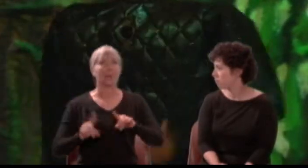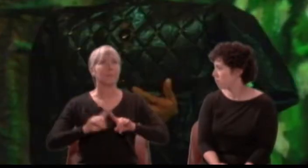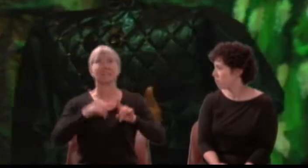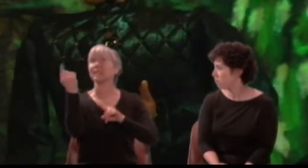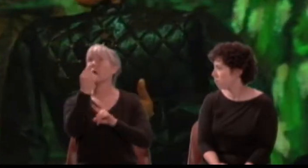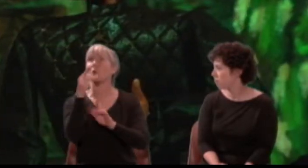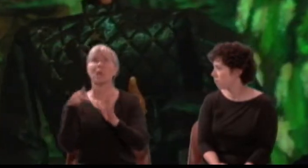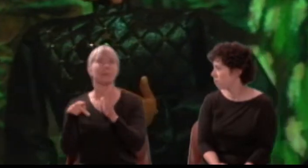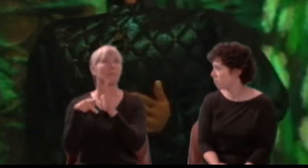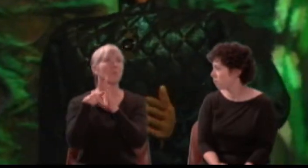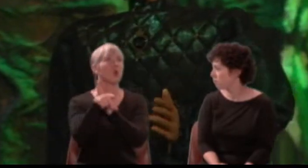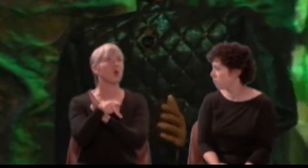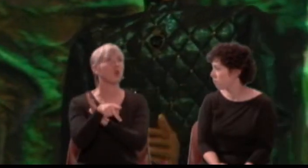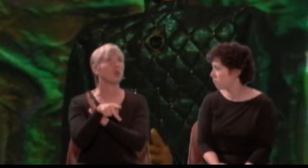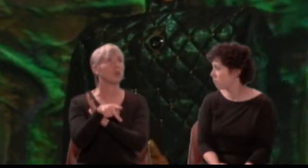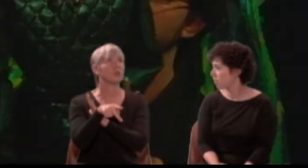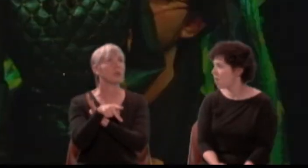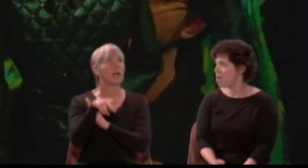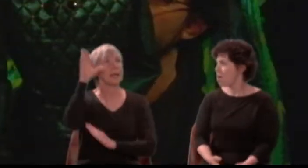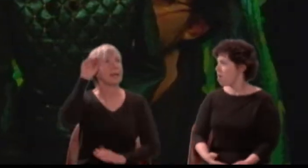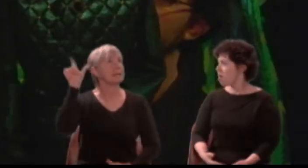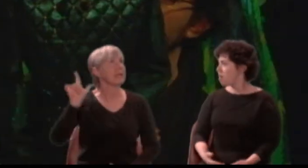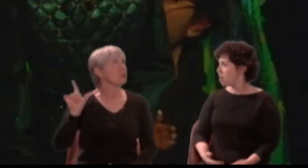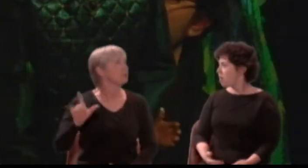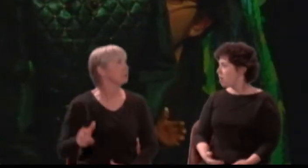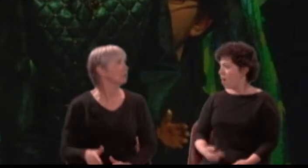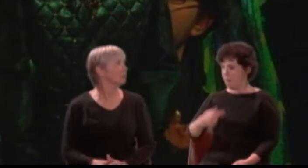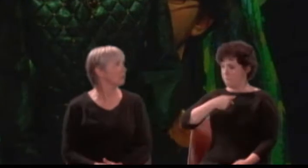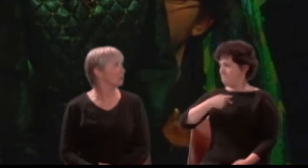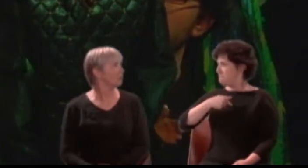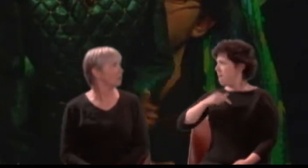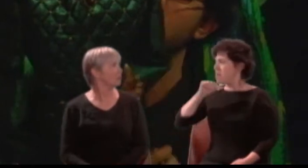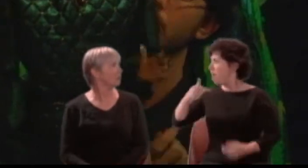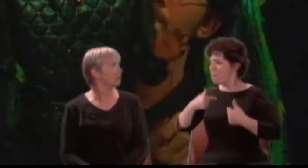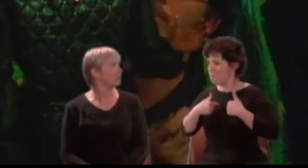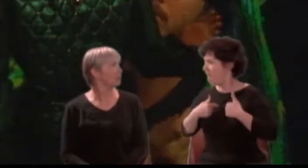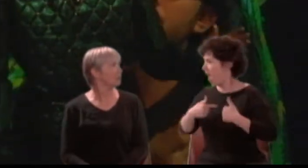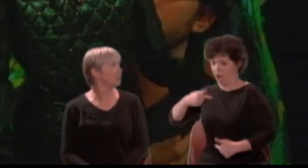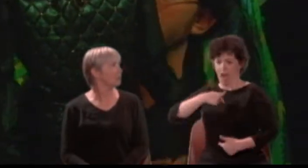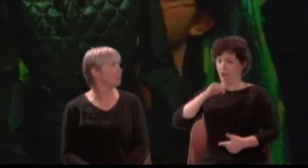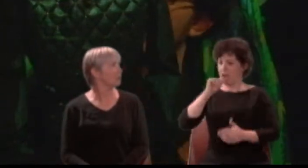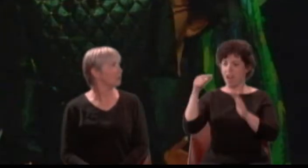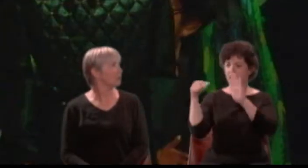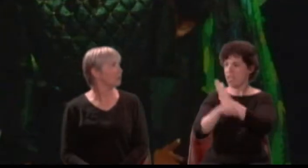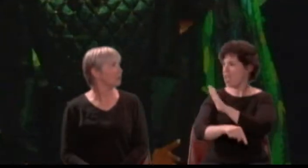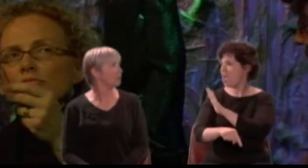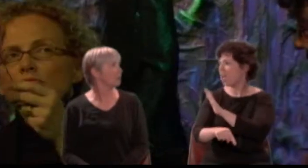Demetrius: I am not guilty of Lysander's blood; nor is he dead for aught that I can tell.